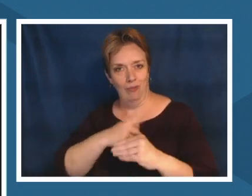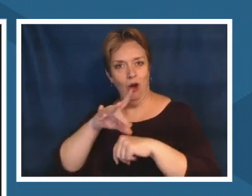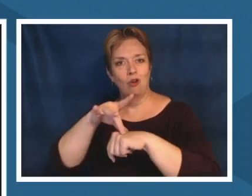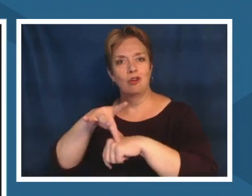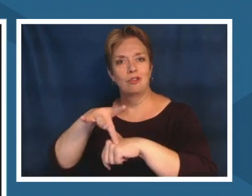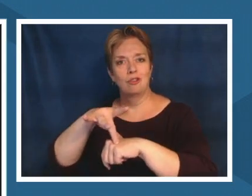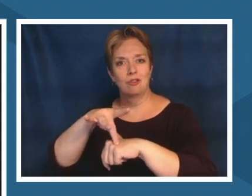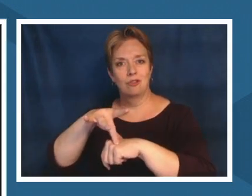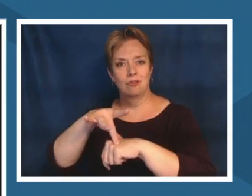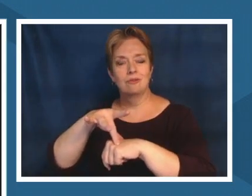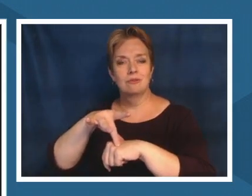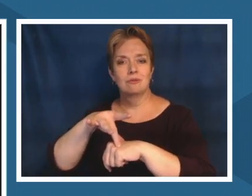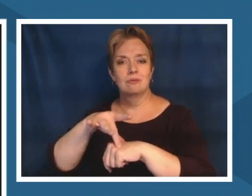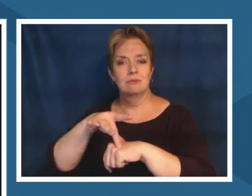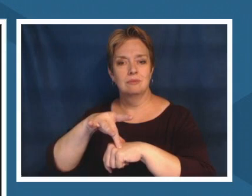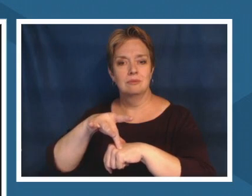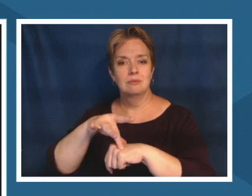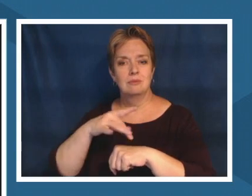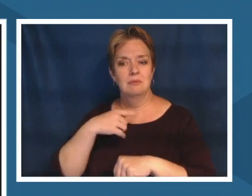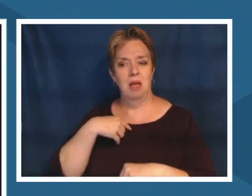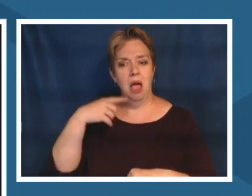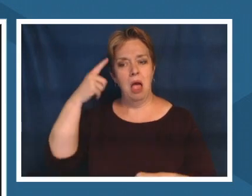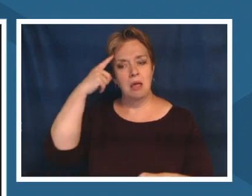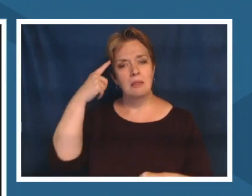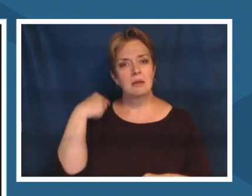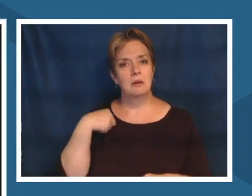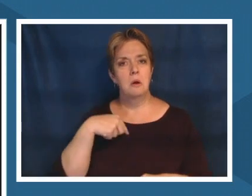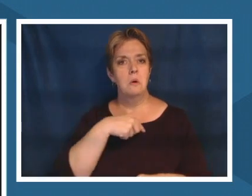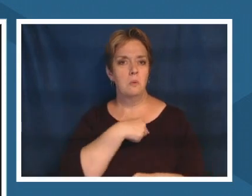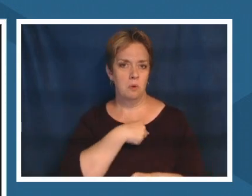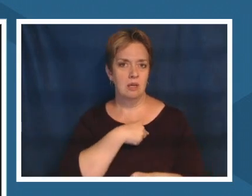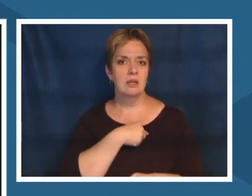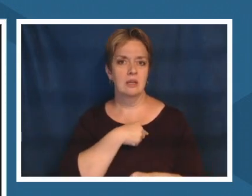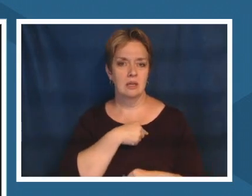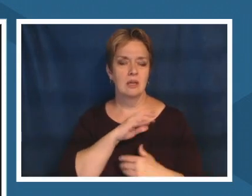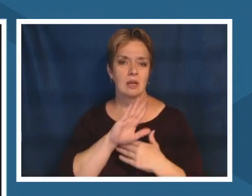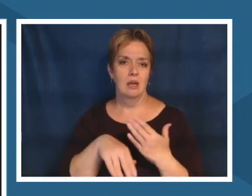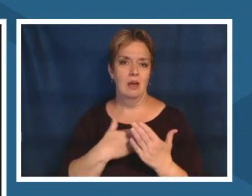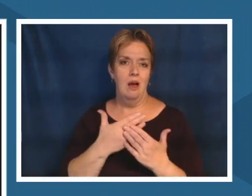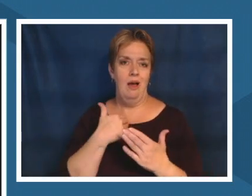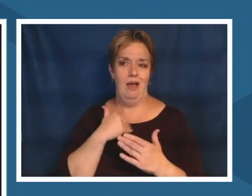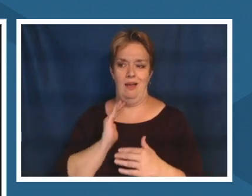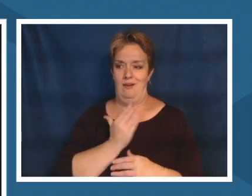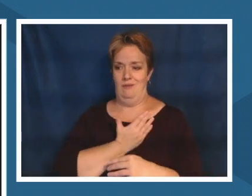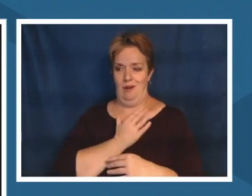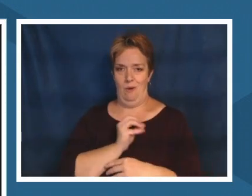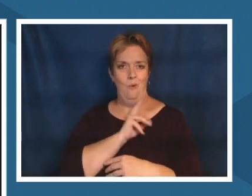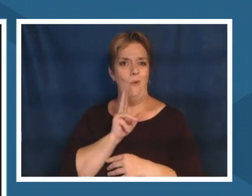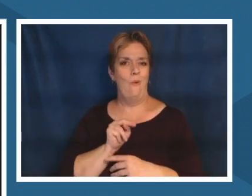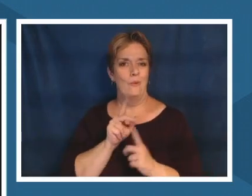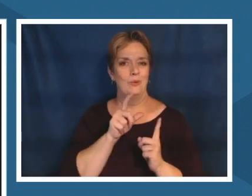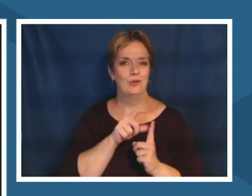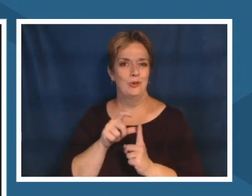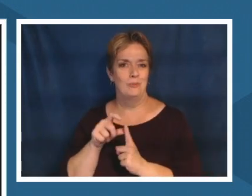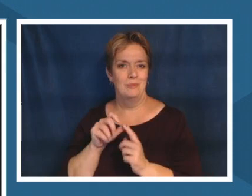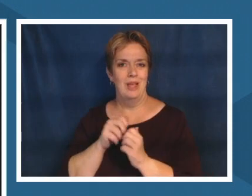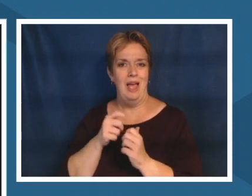i think as indigenous people or just people in general we all have our old terminology